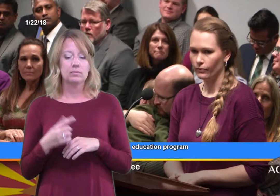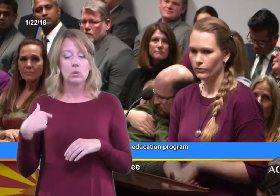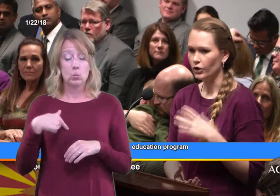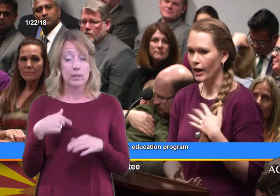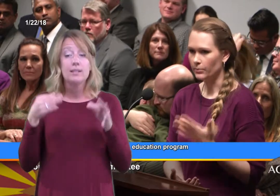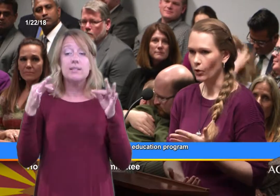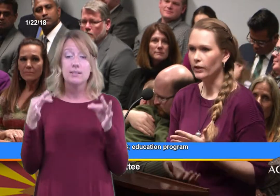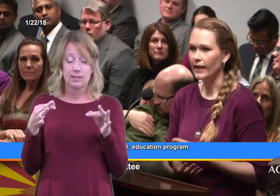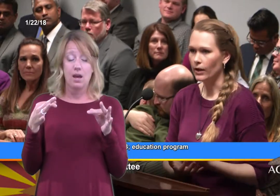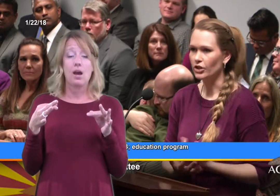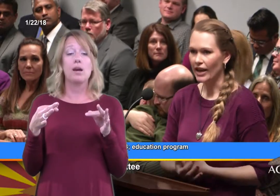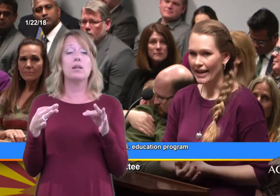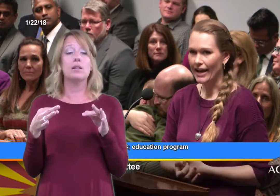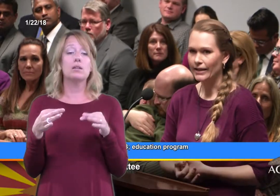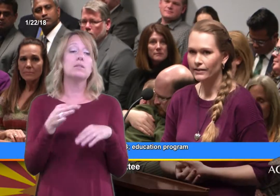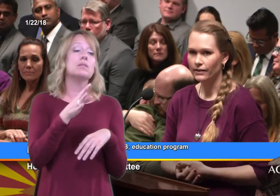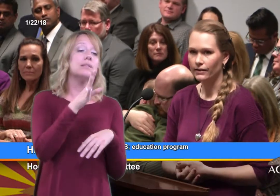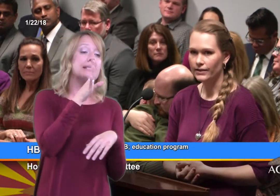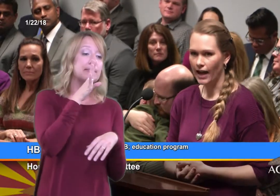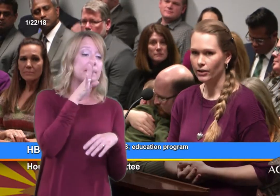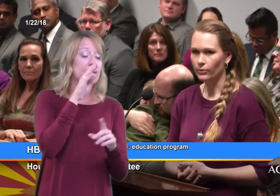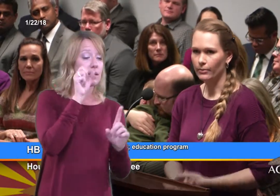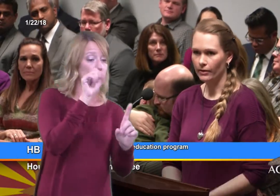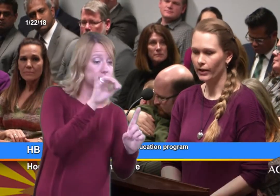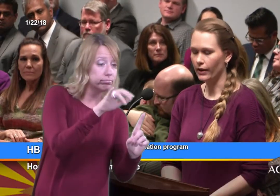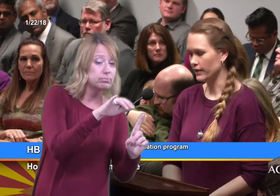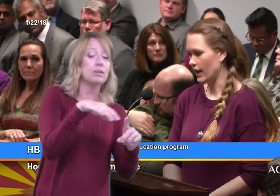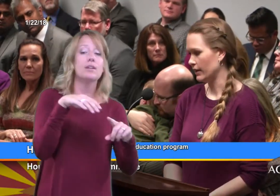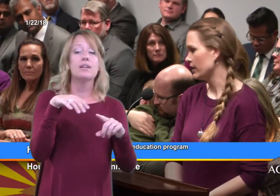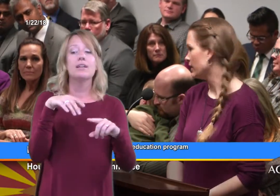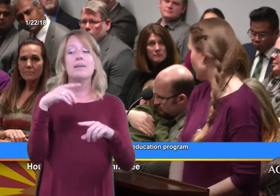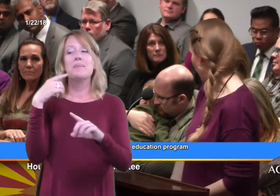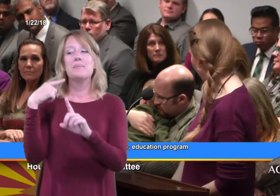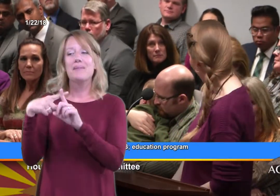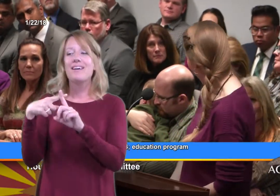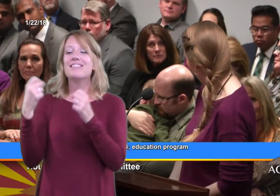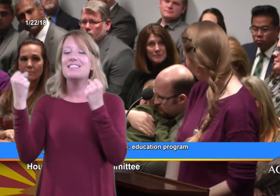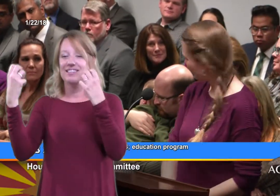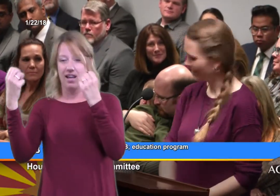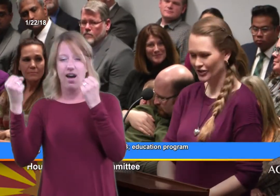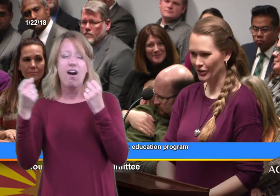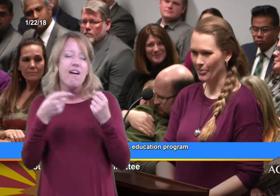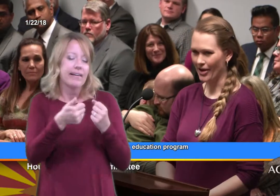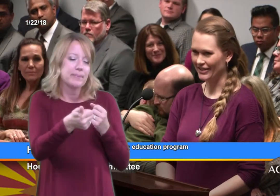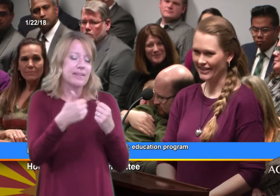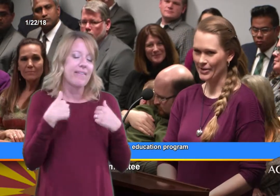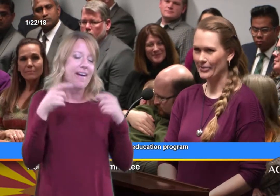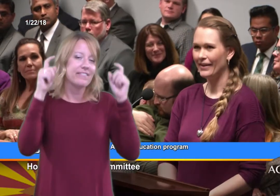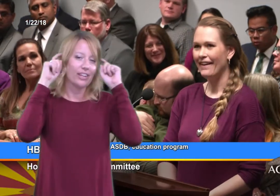spoken language and sign with our son. He does wear hearing aids, we took them out to sleep.